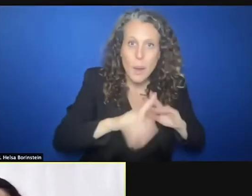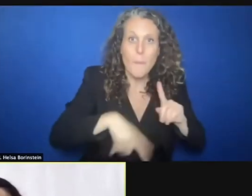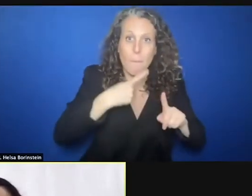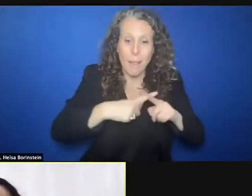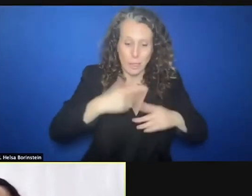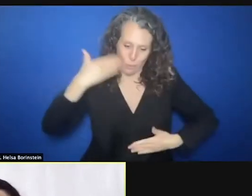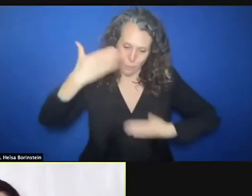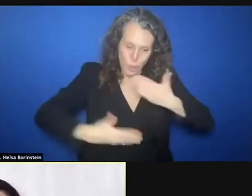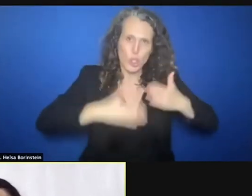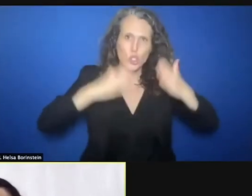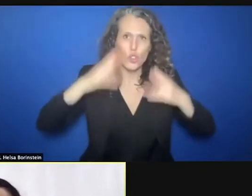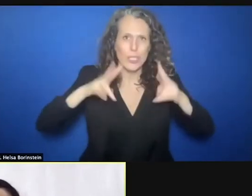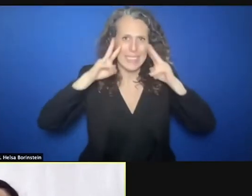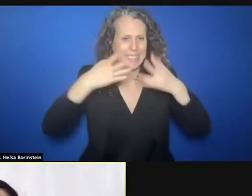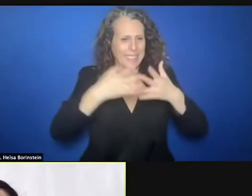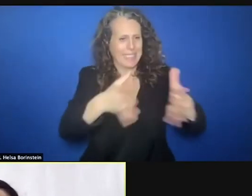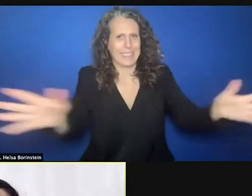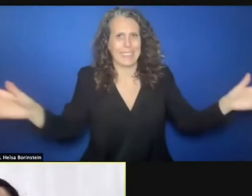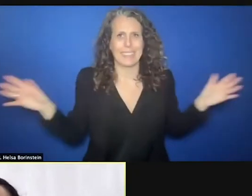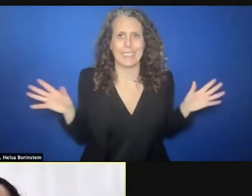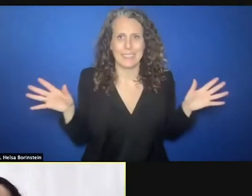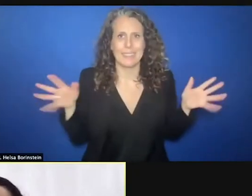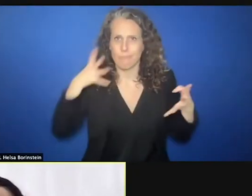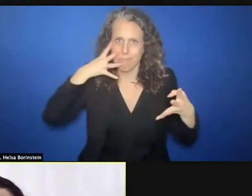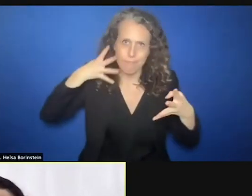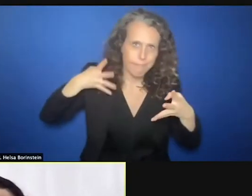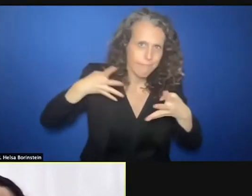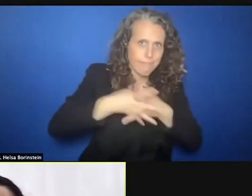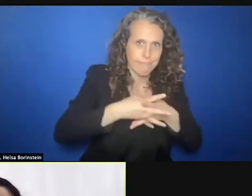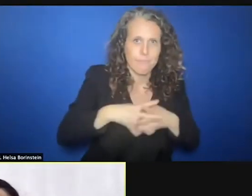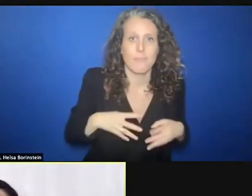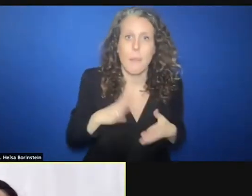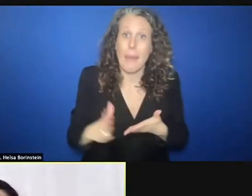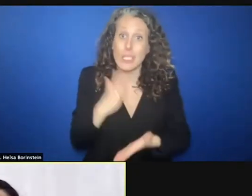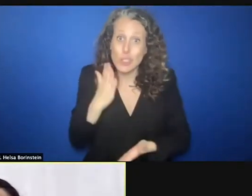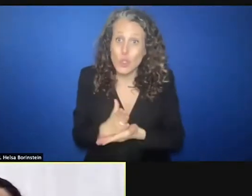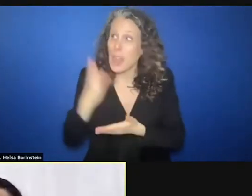and it ensures that resources will reach the hands of the people who need them